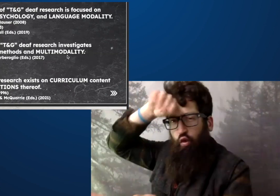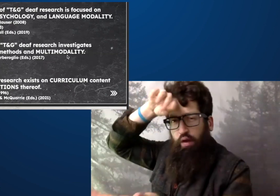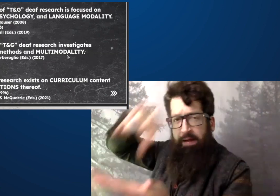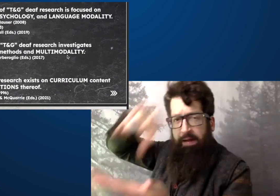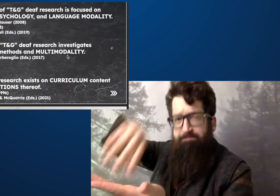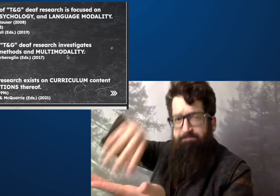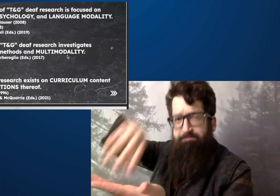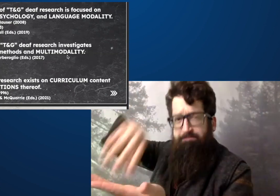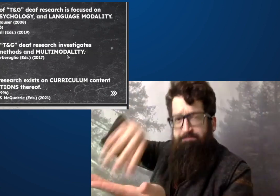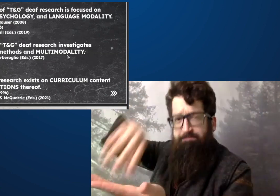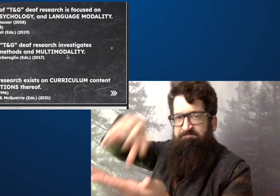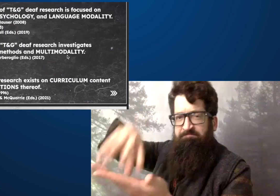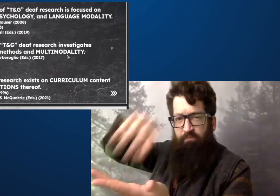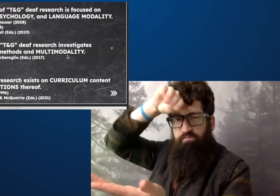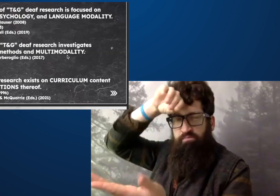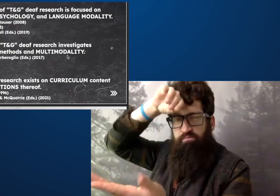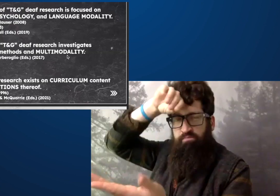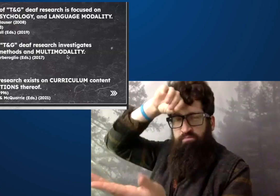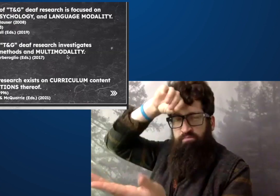The majority